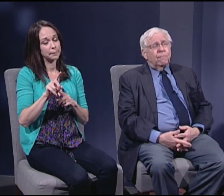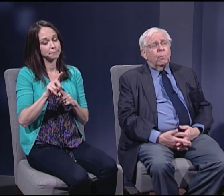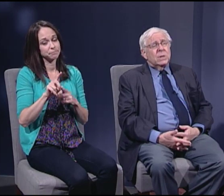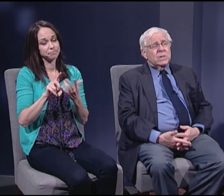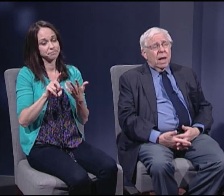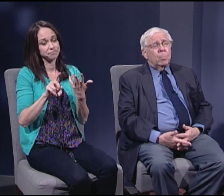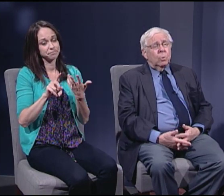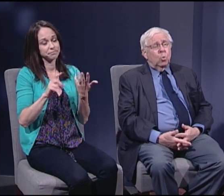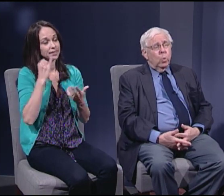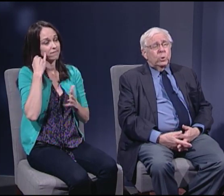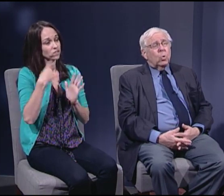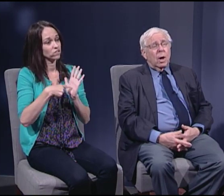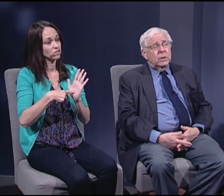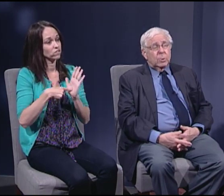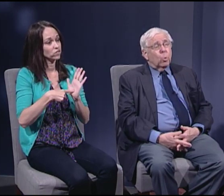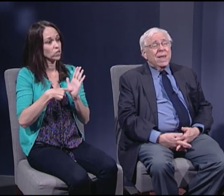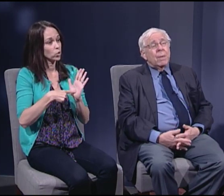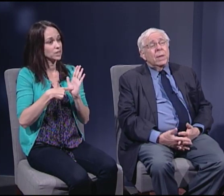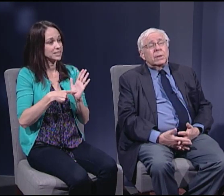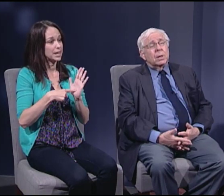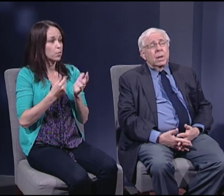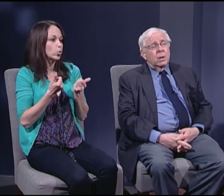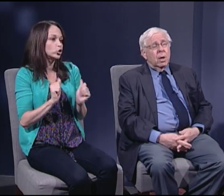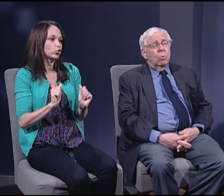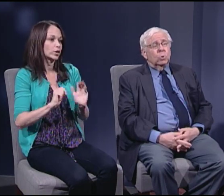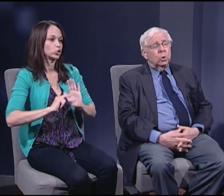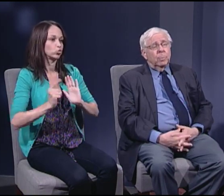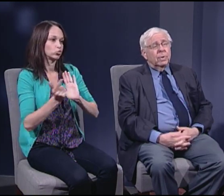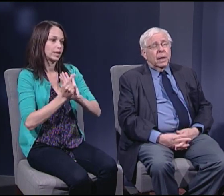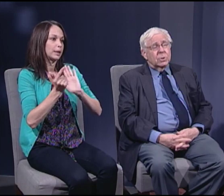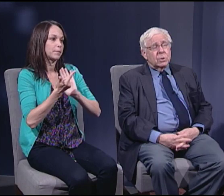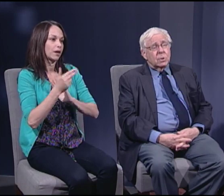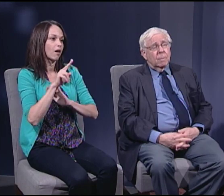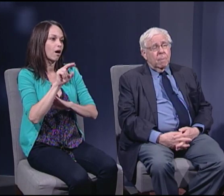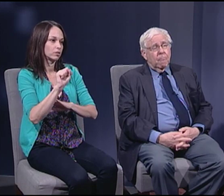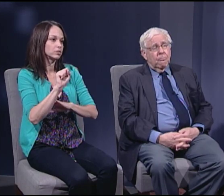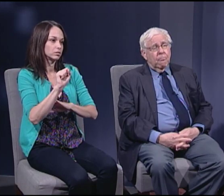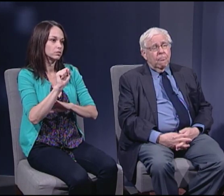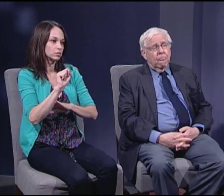for example, we try to prohibit the ownership of guns.